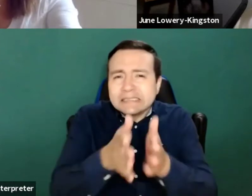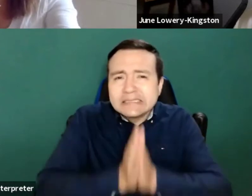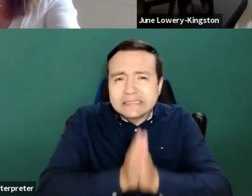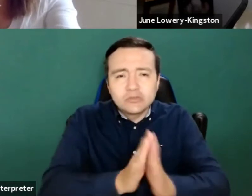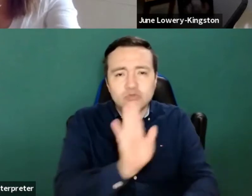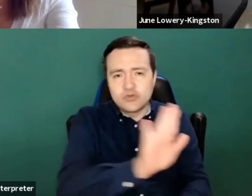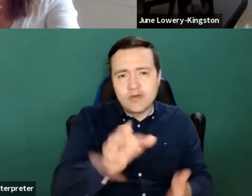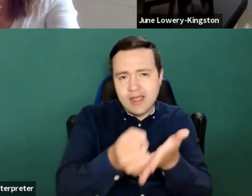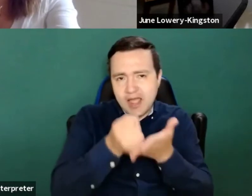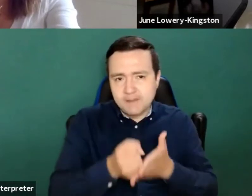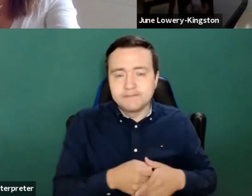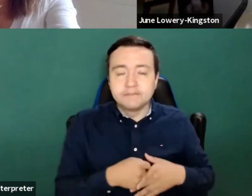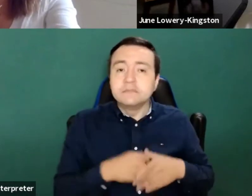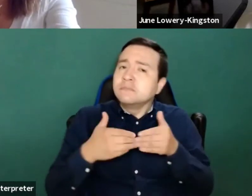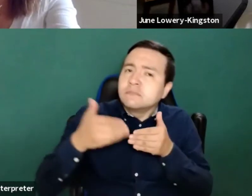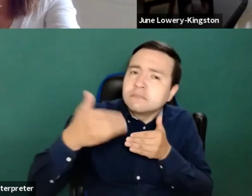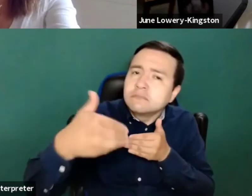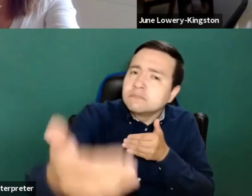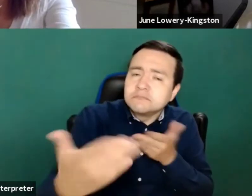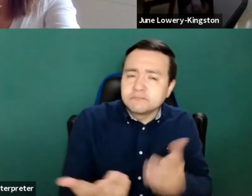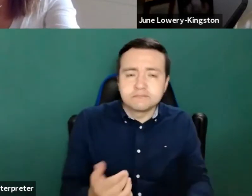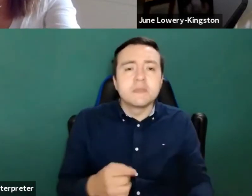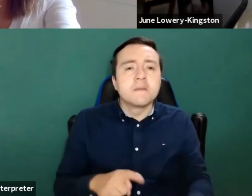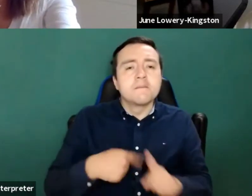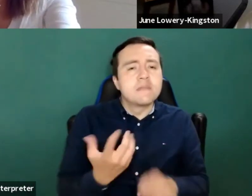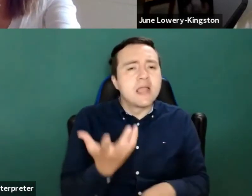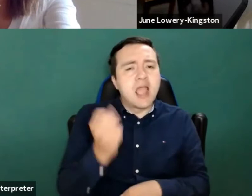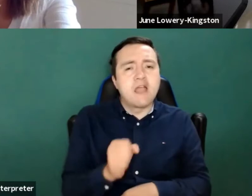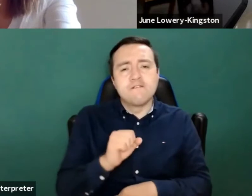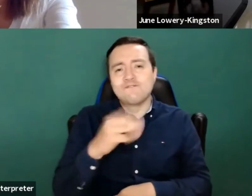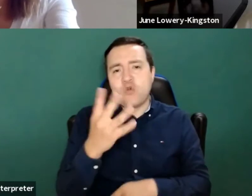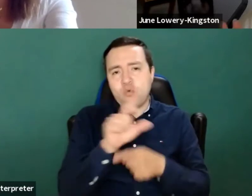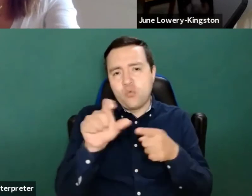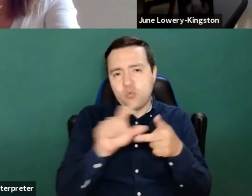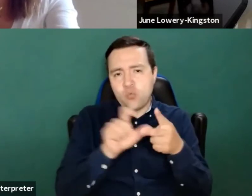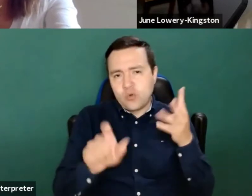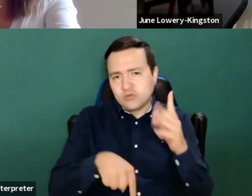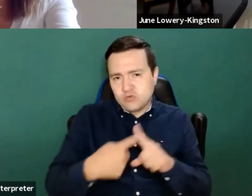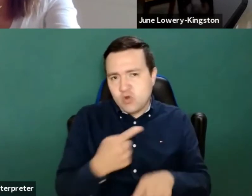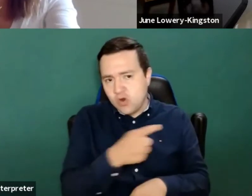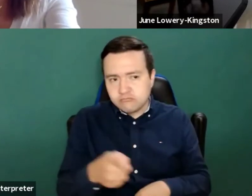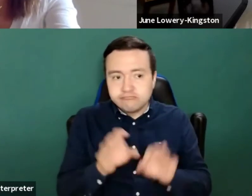So what's next we have four more weeks of the user survey being online links and QR